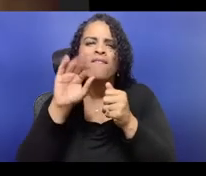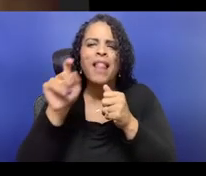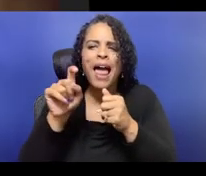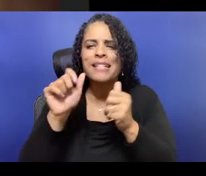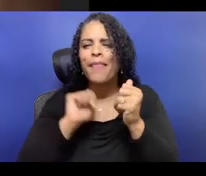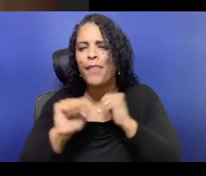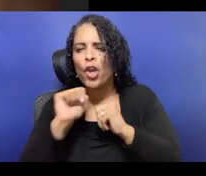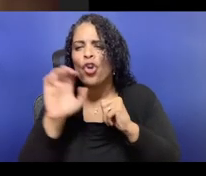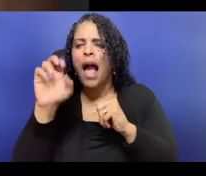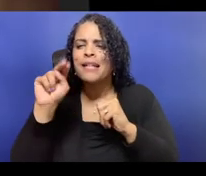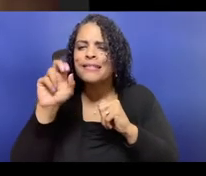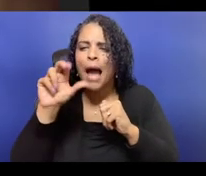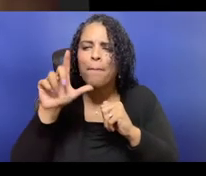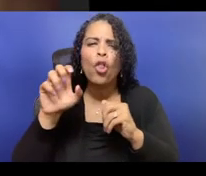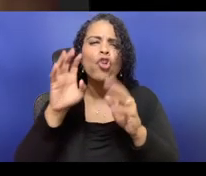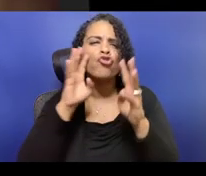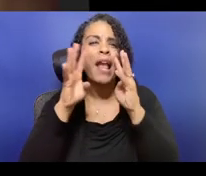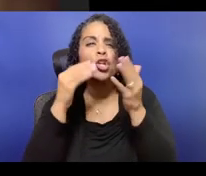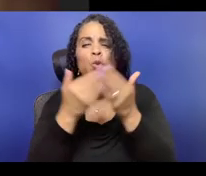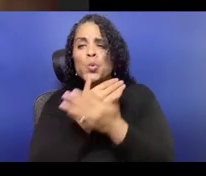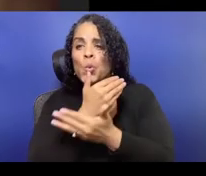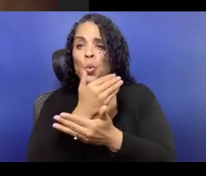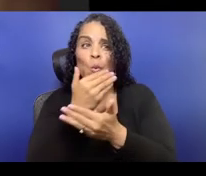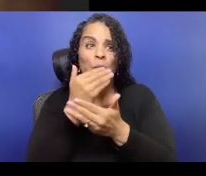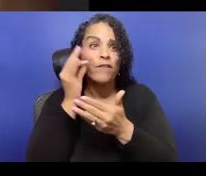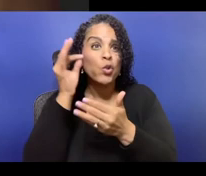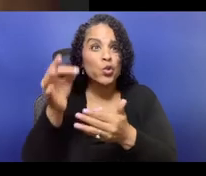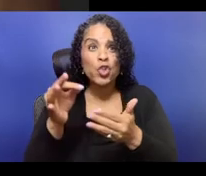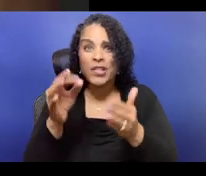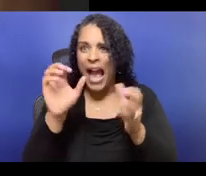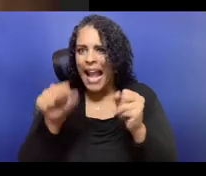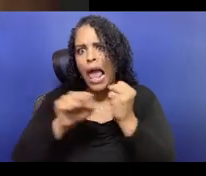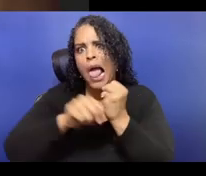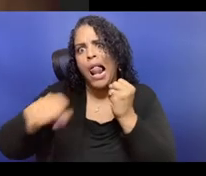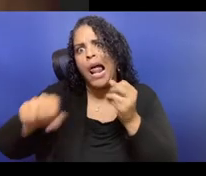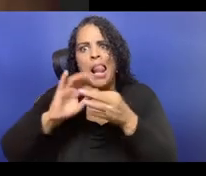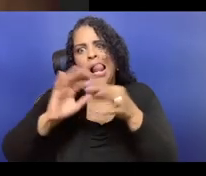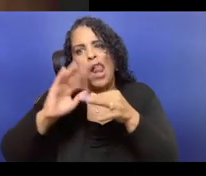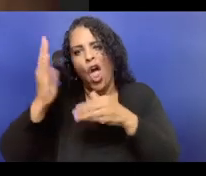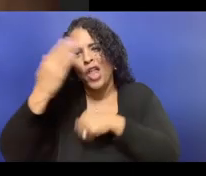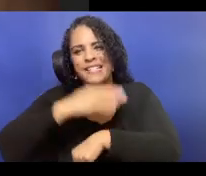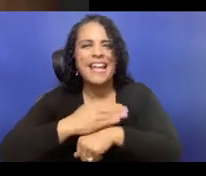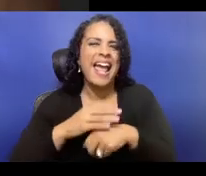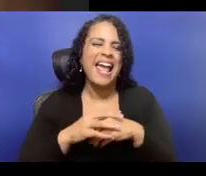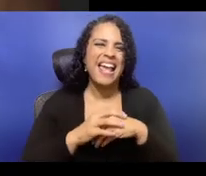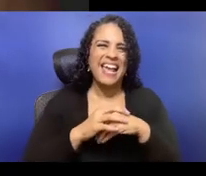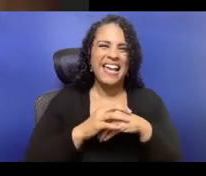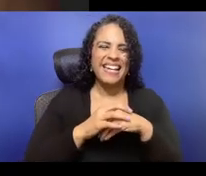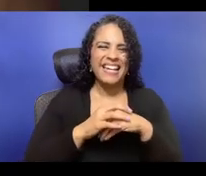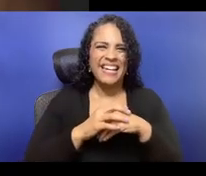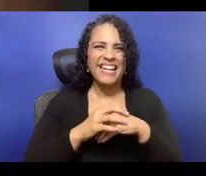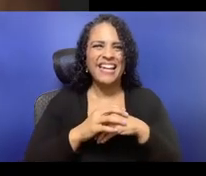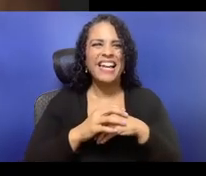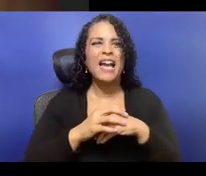And so to really sit and really be very crystal clear about where those anxieties are, and if those anxieties are around,